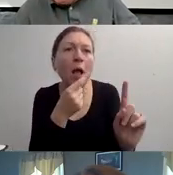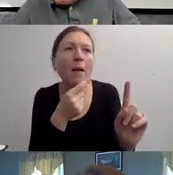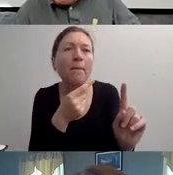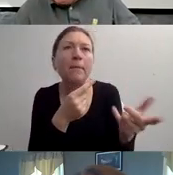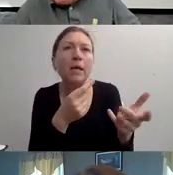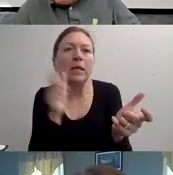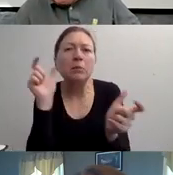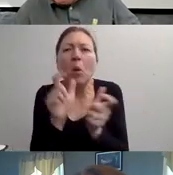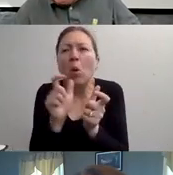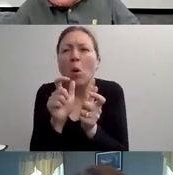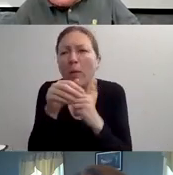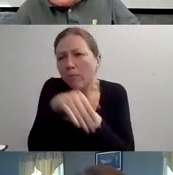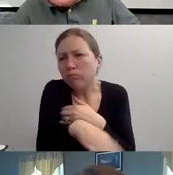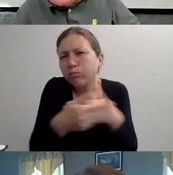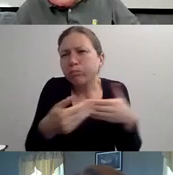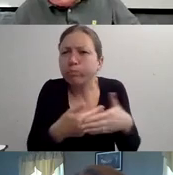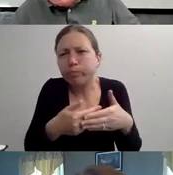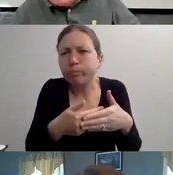AS IT HAS TO DO WITH SEX.